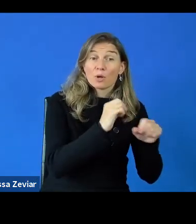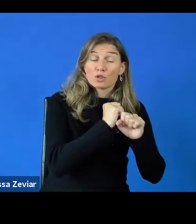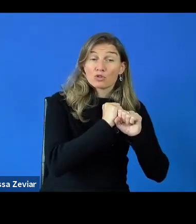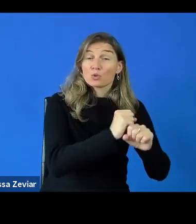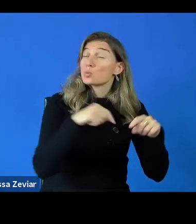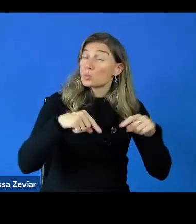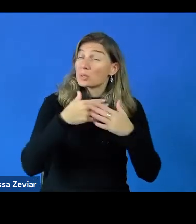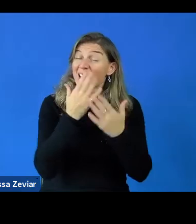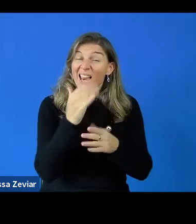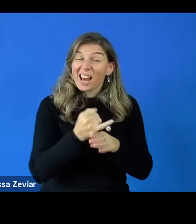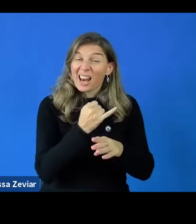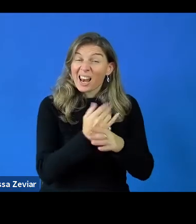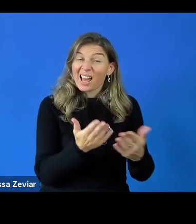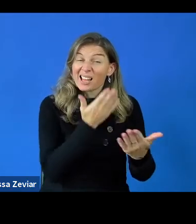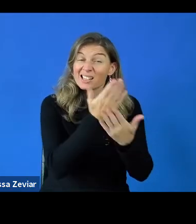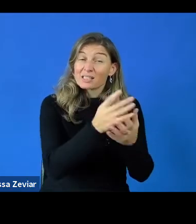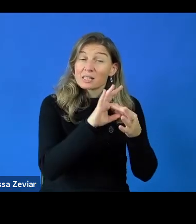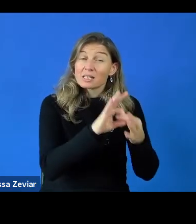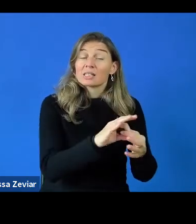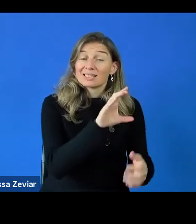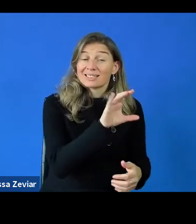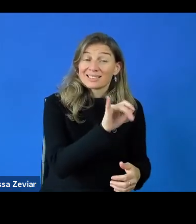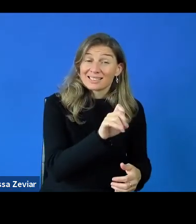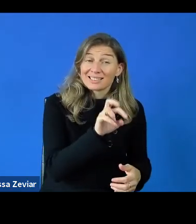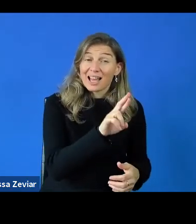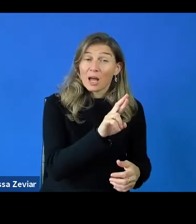for a call on cybersecurity, I'm going in that call, why?